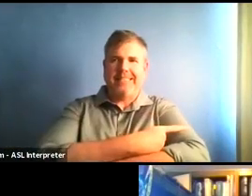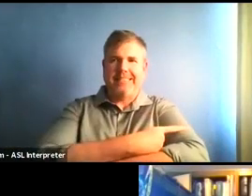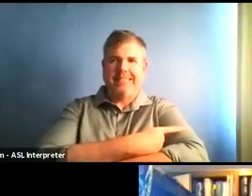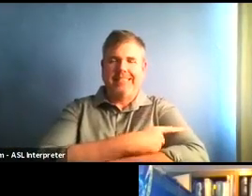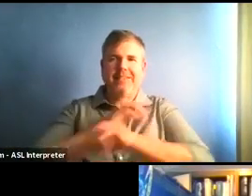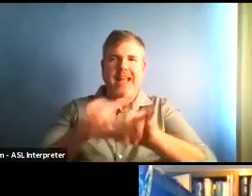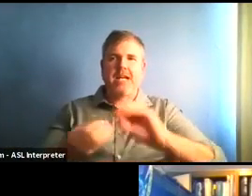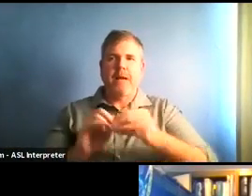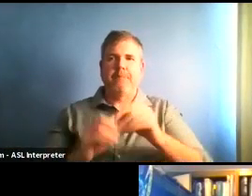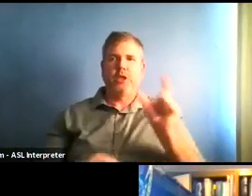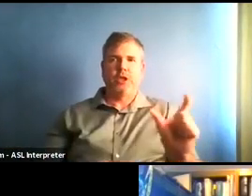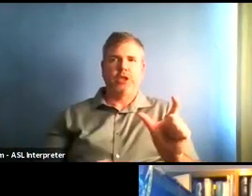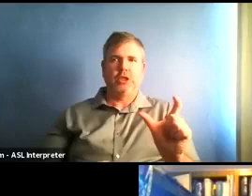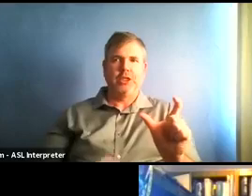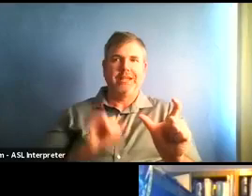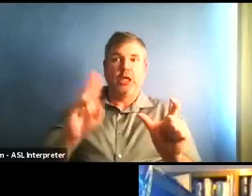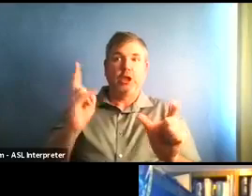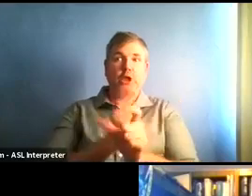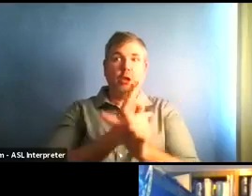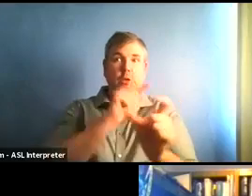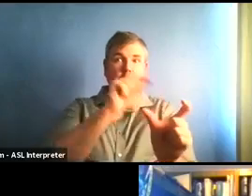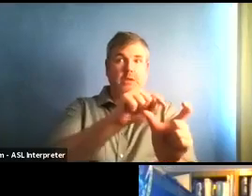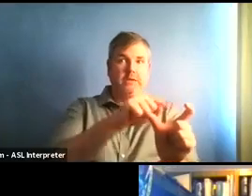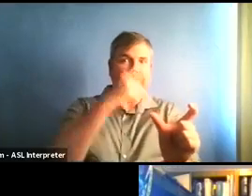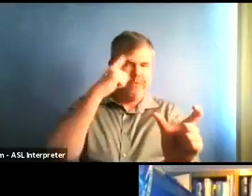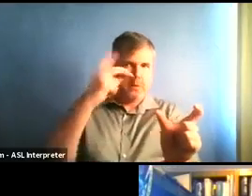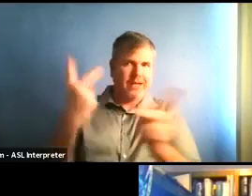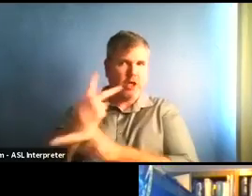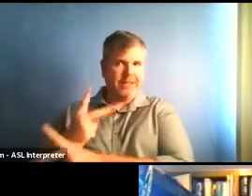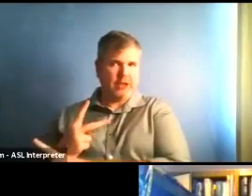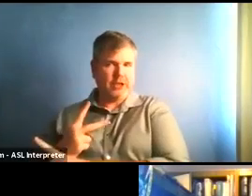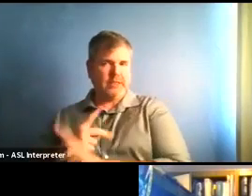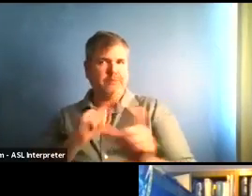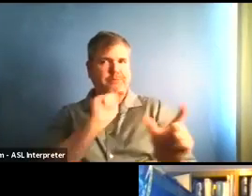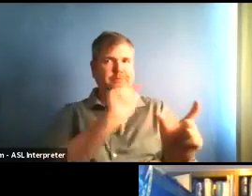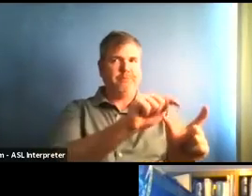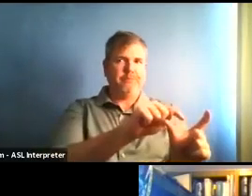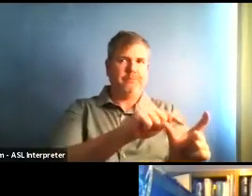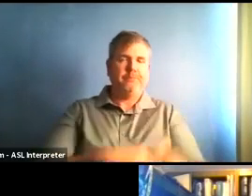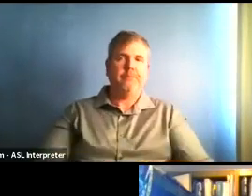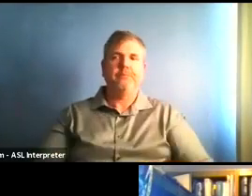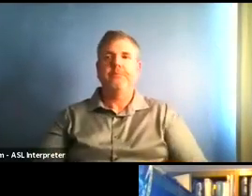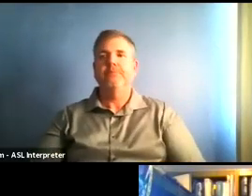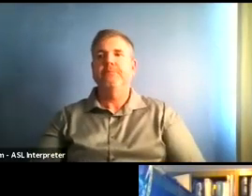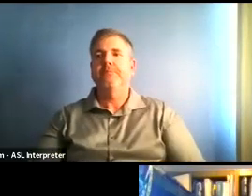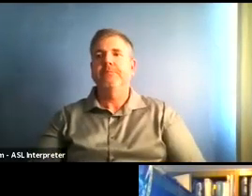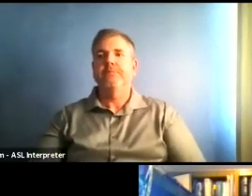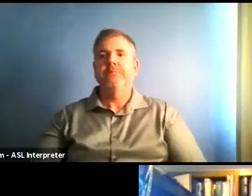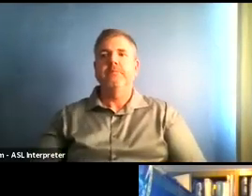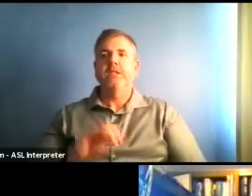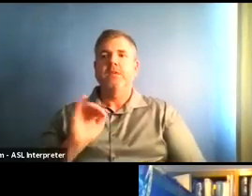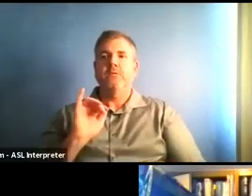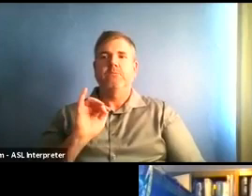onset date of infection, that data is refined and gets better every day. So when they actually pull that data, it